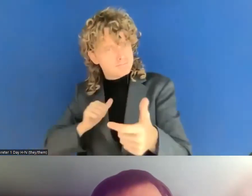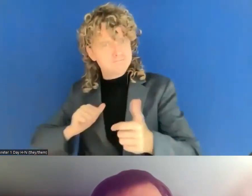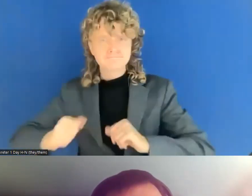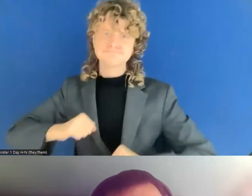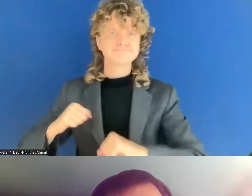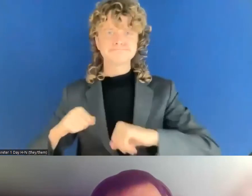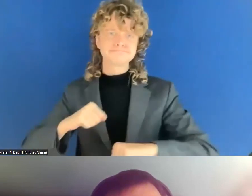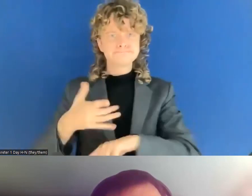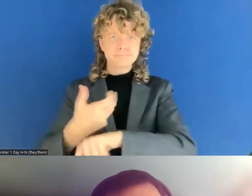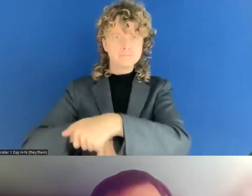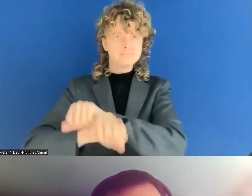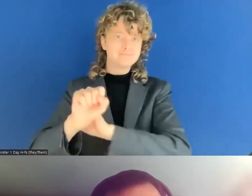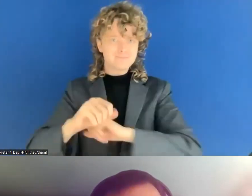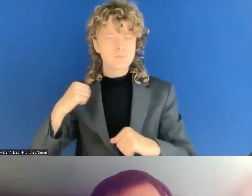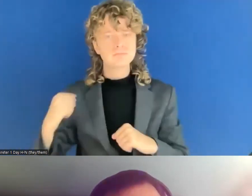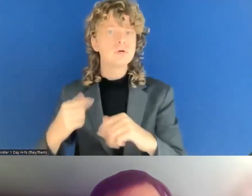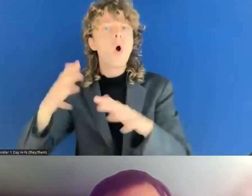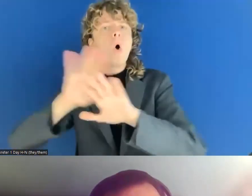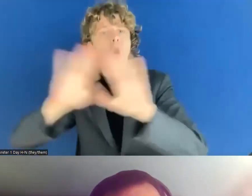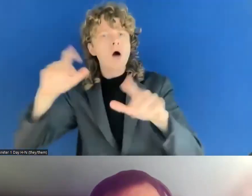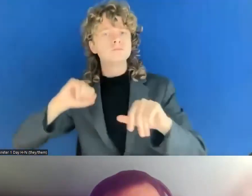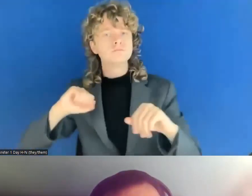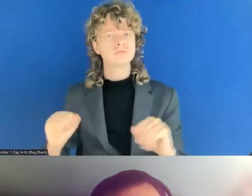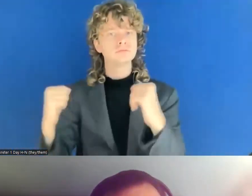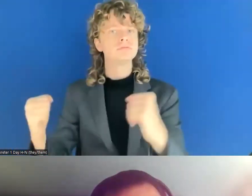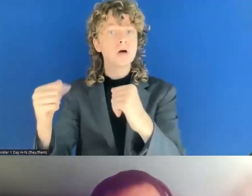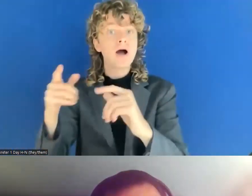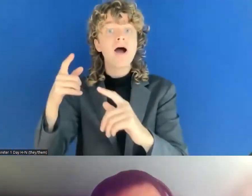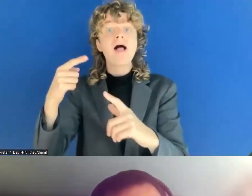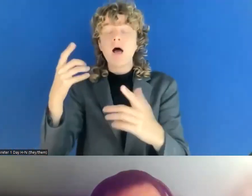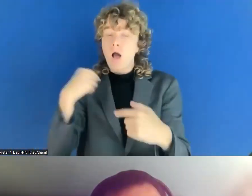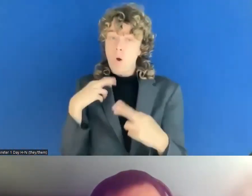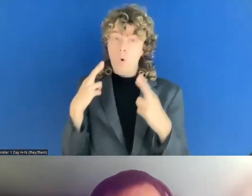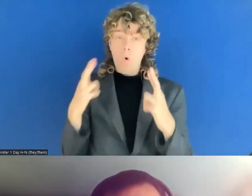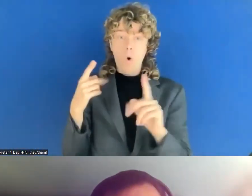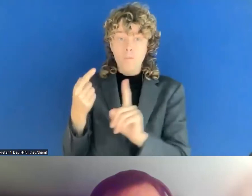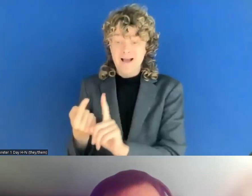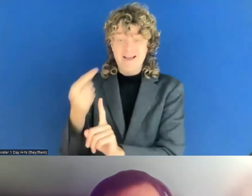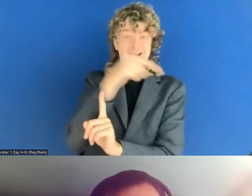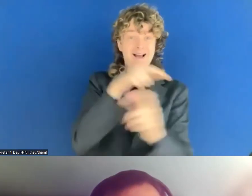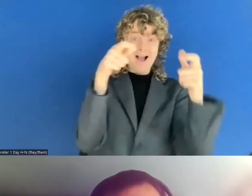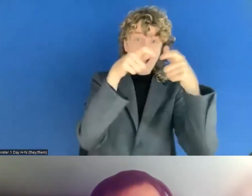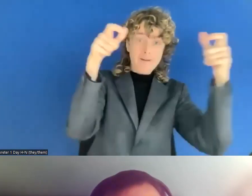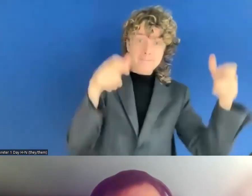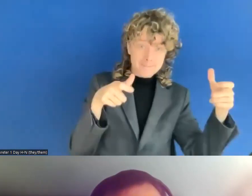sector will follow through guidance and best practices to do more than the 35.